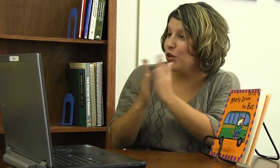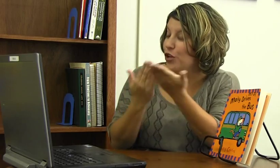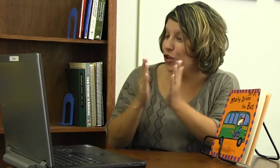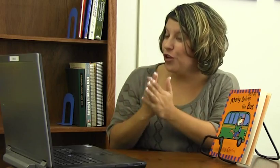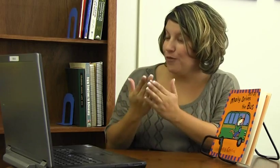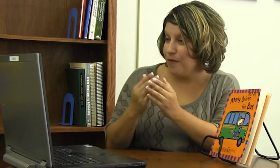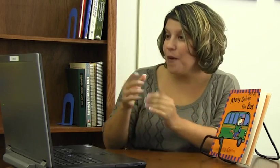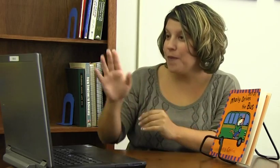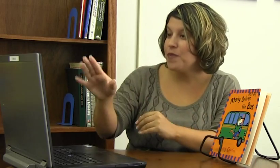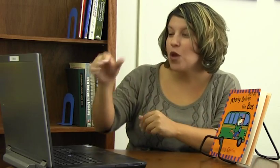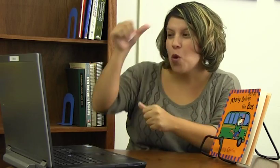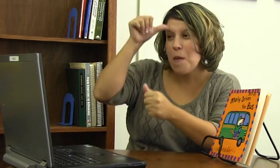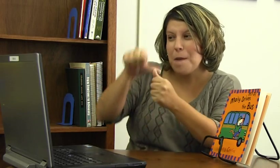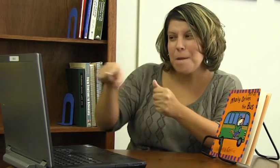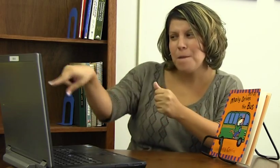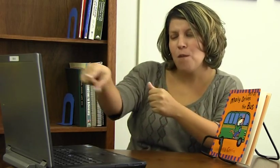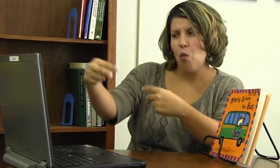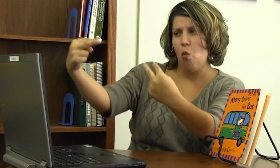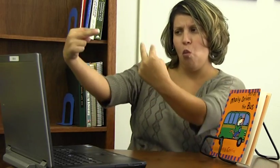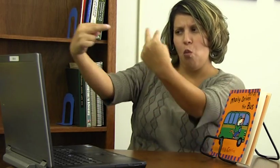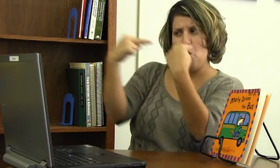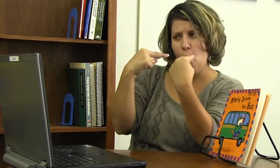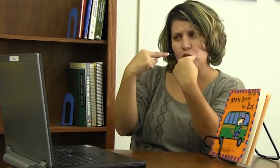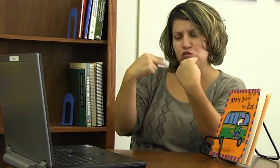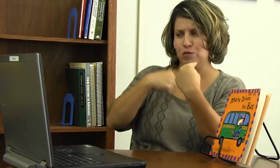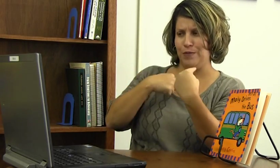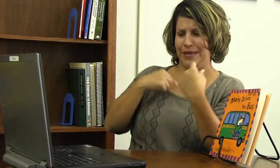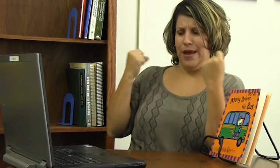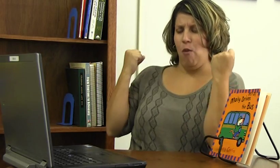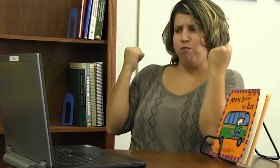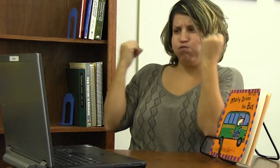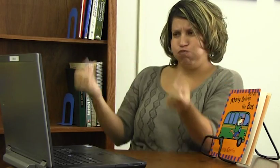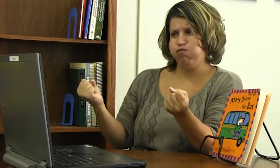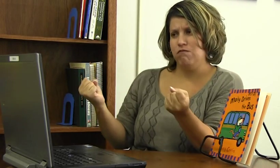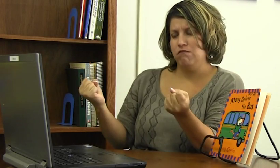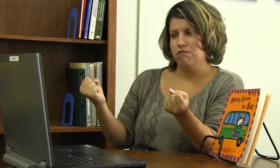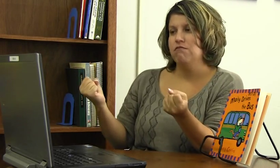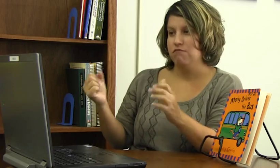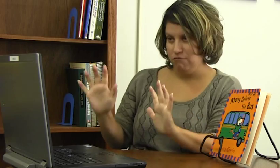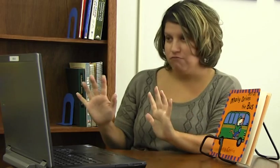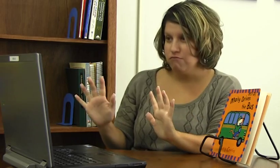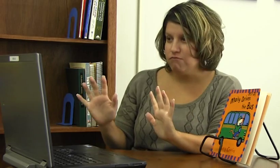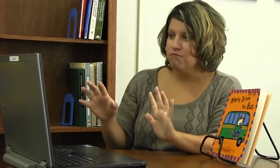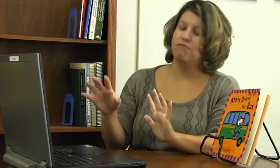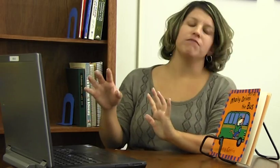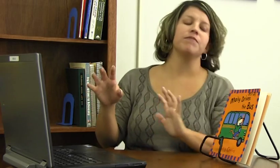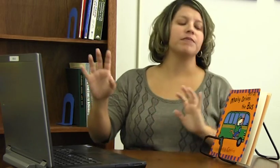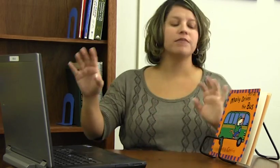"This is our new book. Remember you're going to watch me sign the book first.